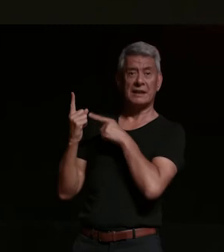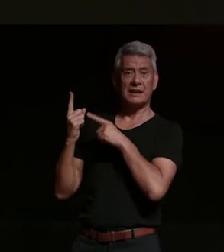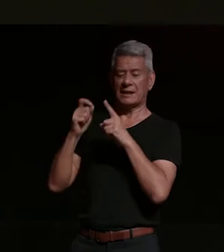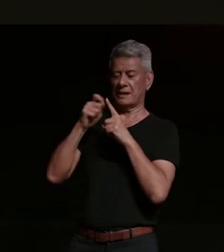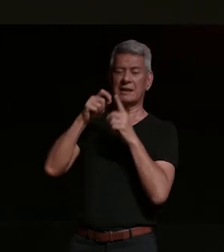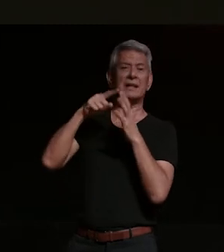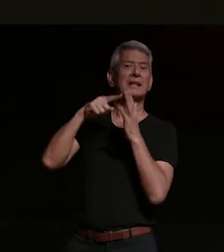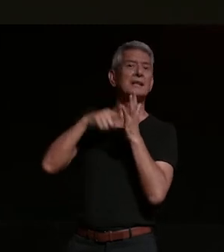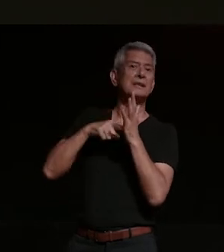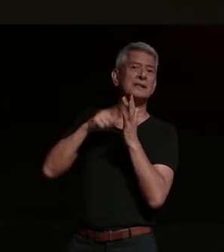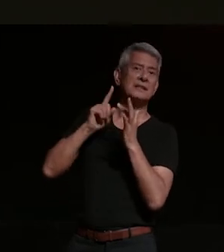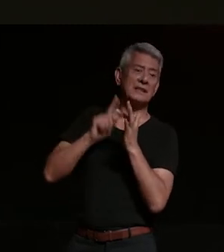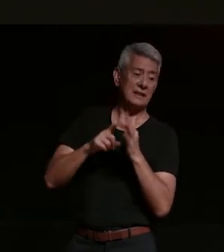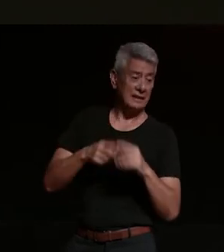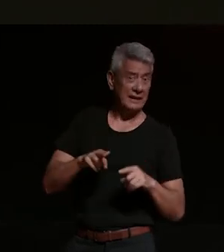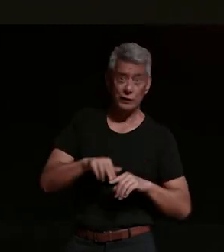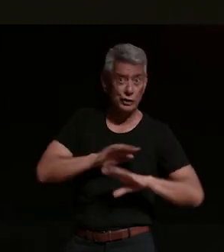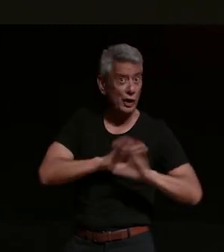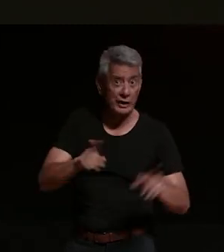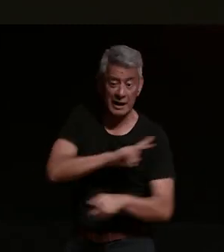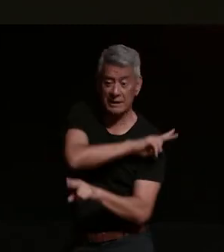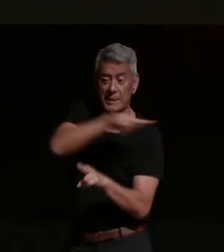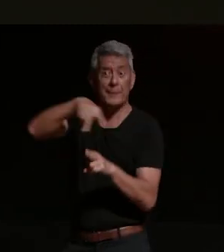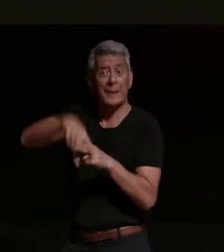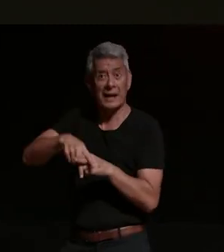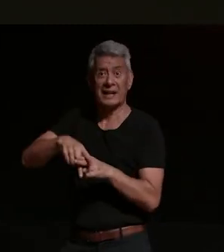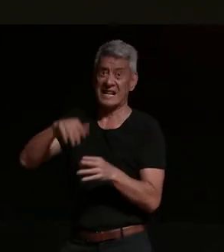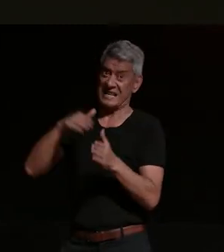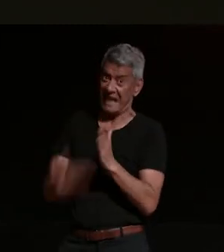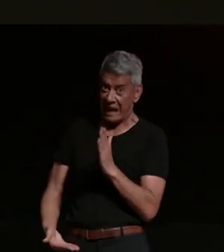said mate if you don't get back on the bike you never will if you don't get back on now